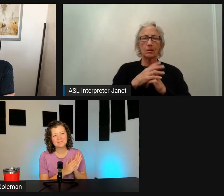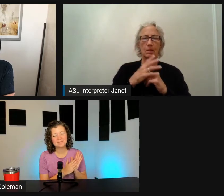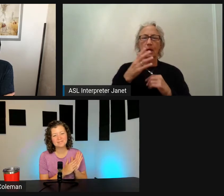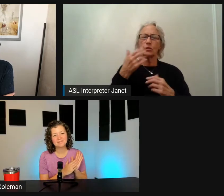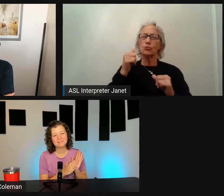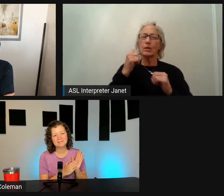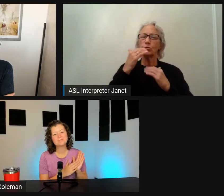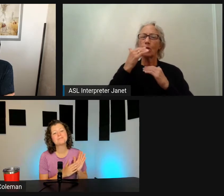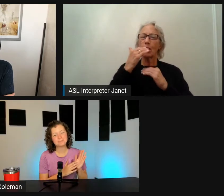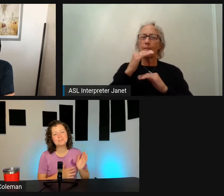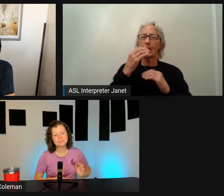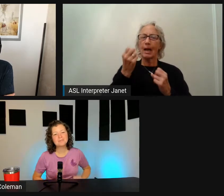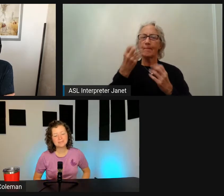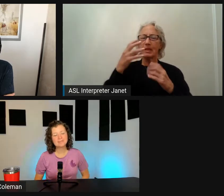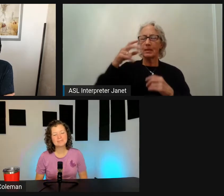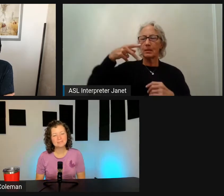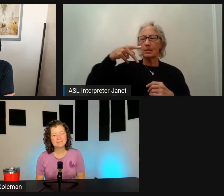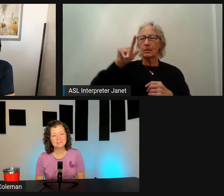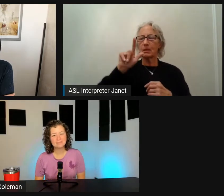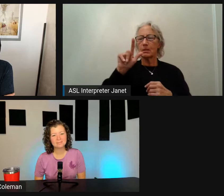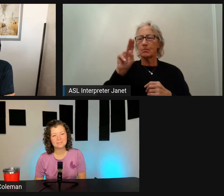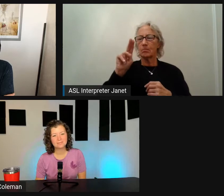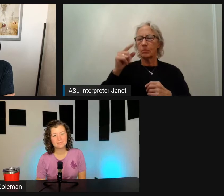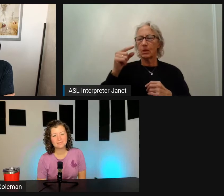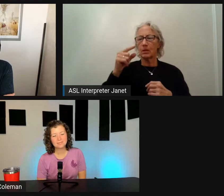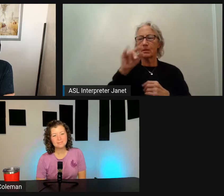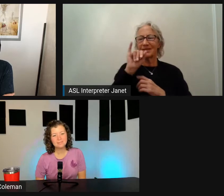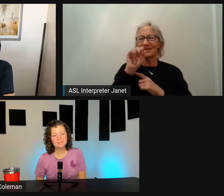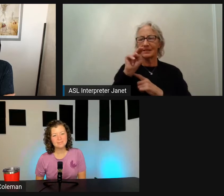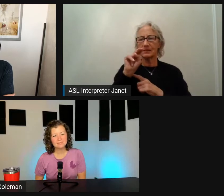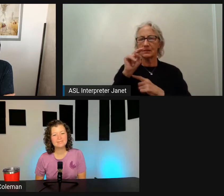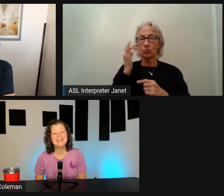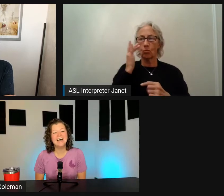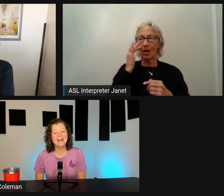of plugins because of I'm a control freak.